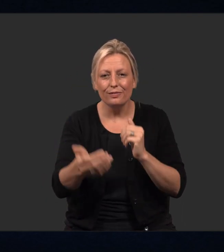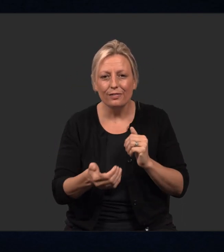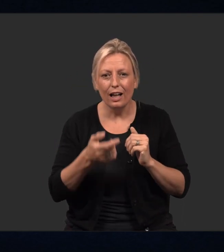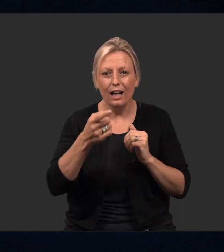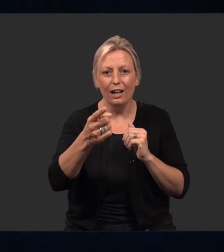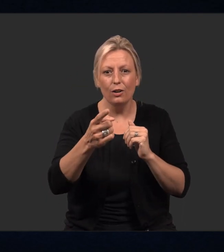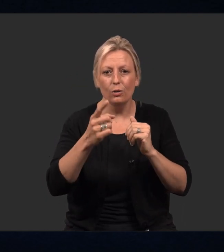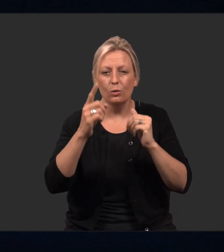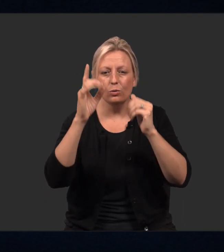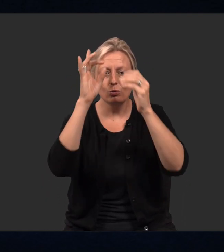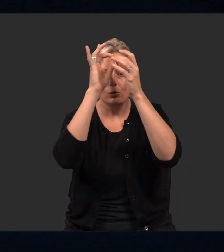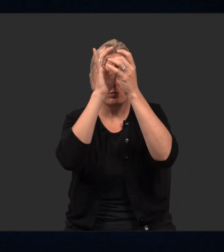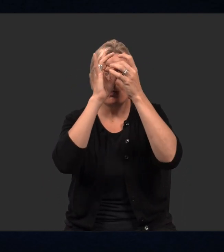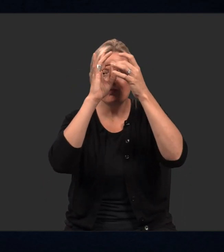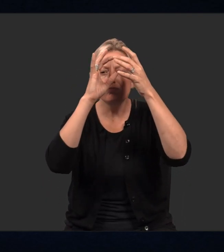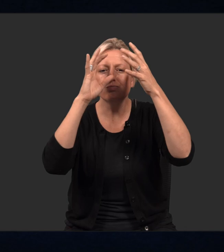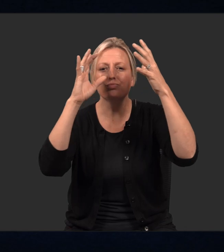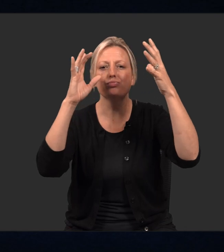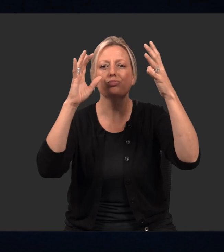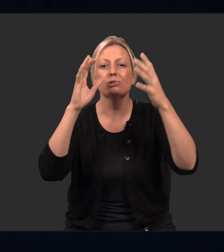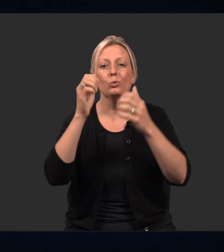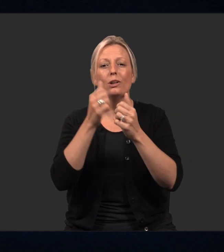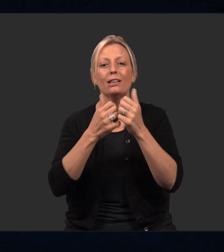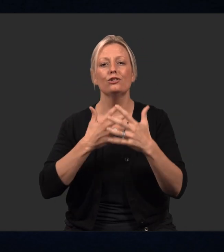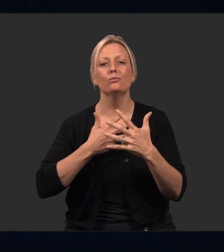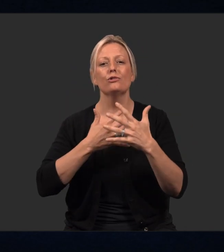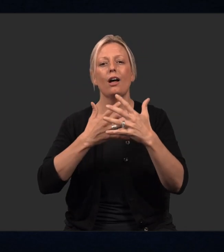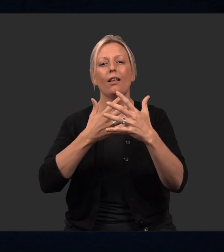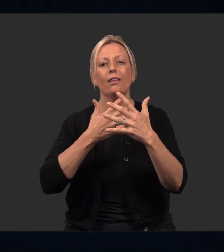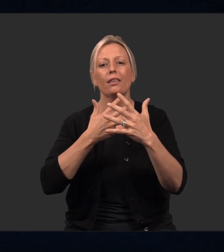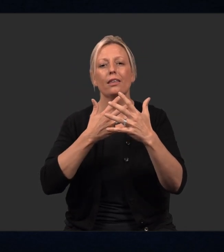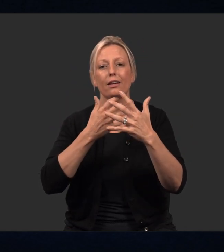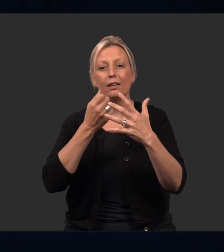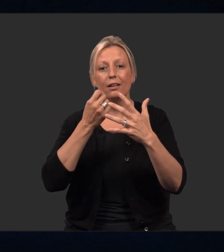I invite you to let them go with each breath.